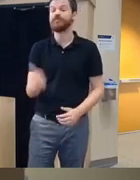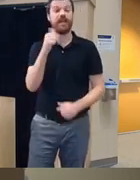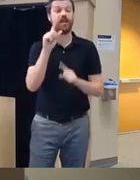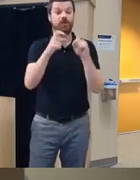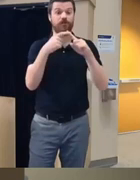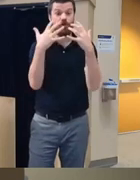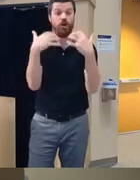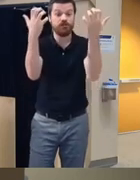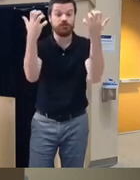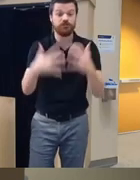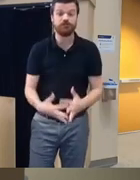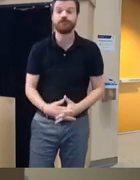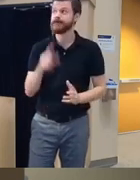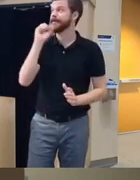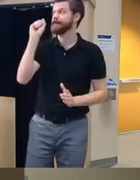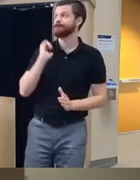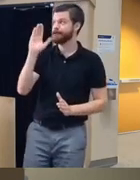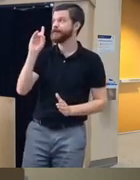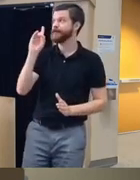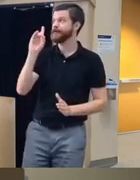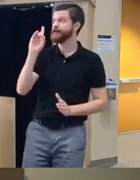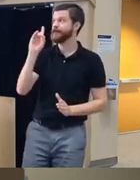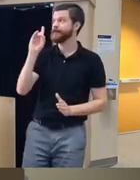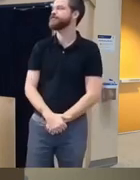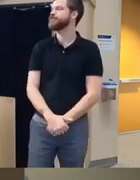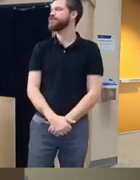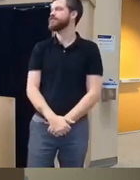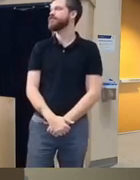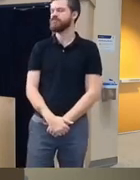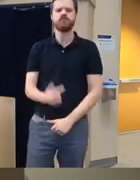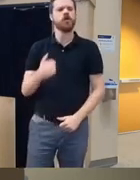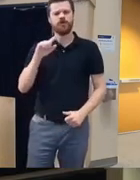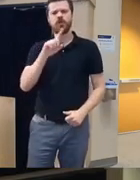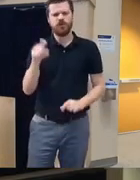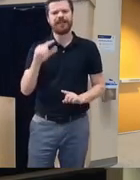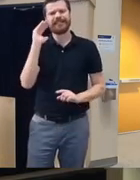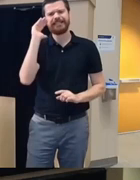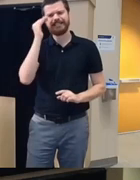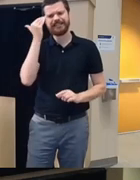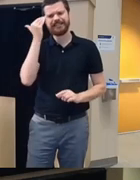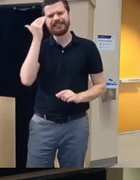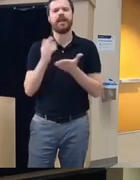yeah um I just had a question it sounds like there's therapists sort of on the back end who